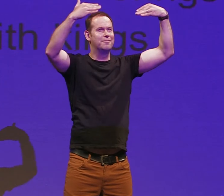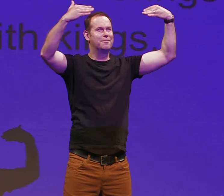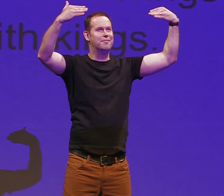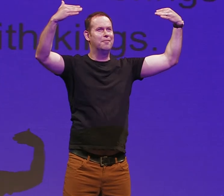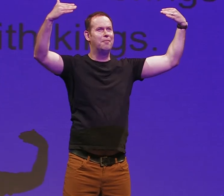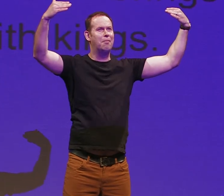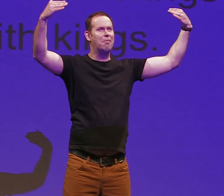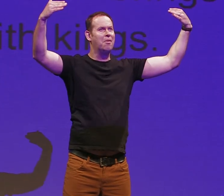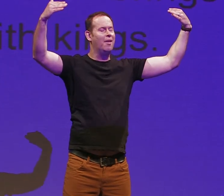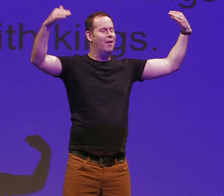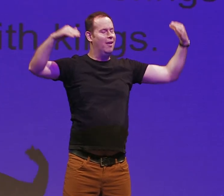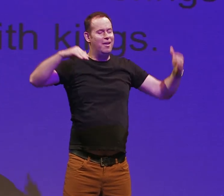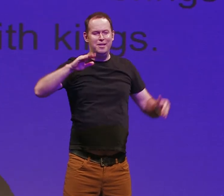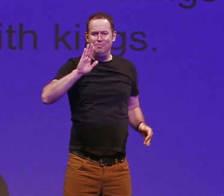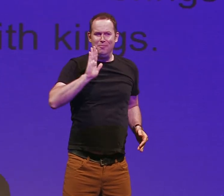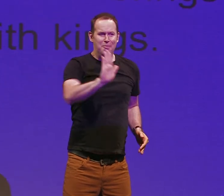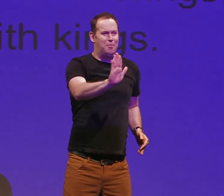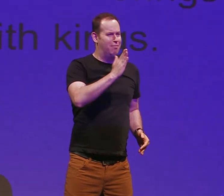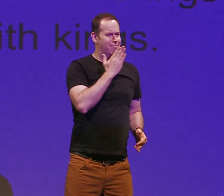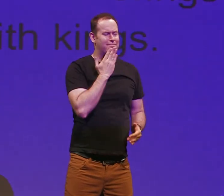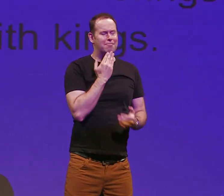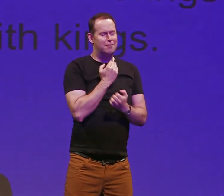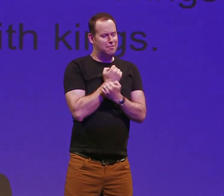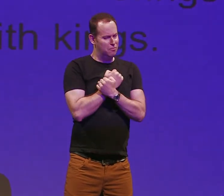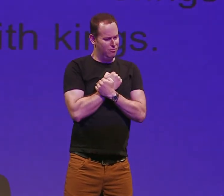remembered such wealth brings that then